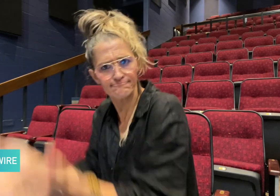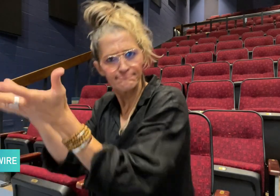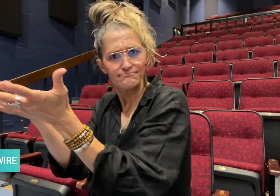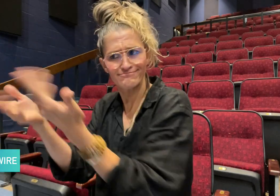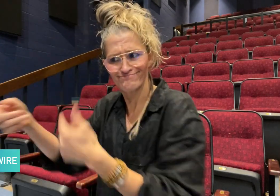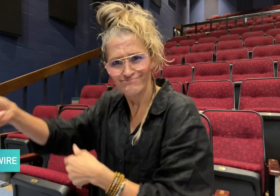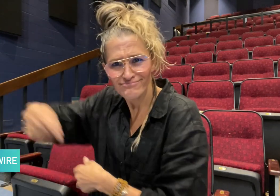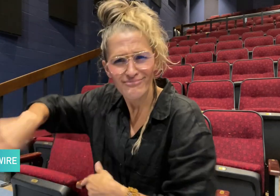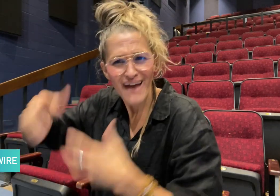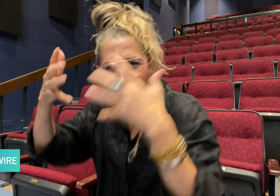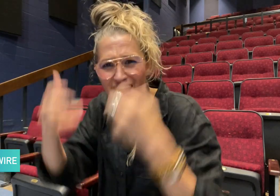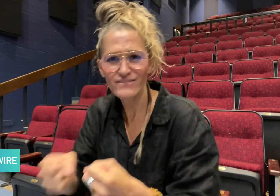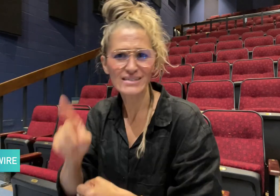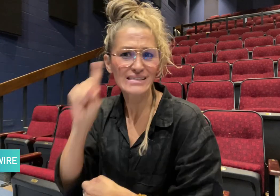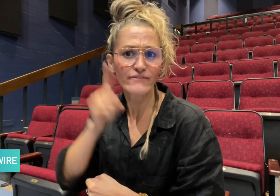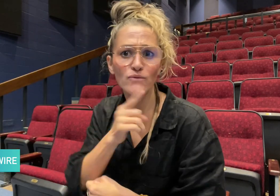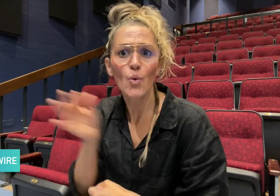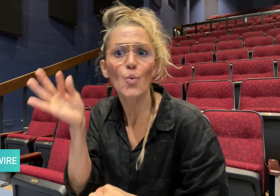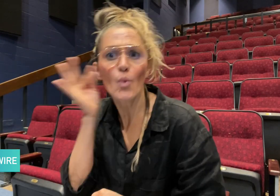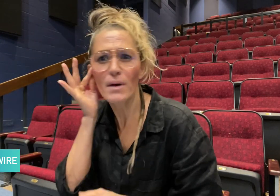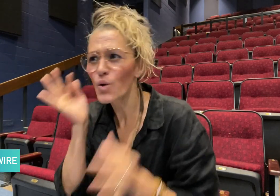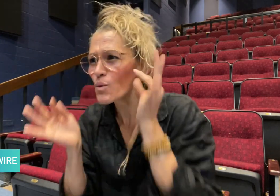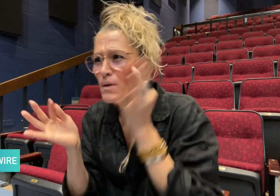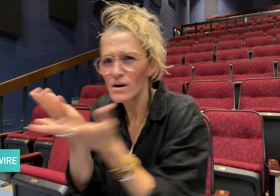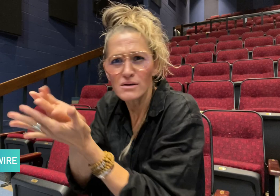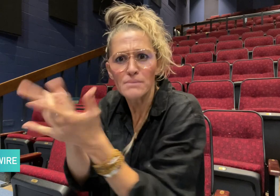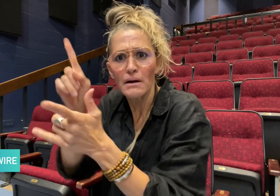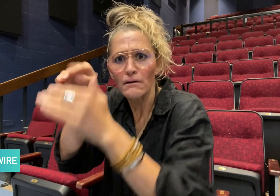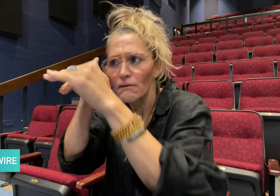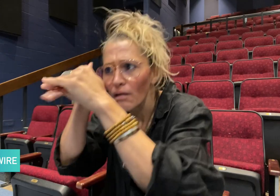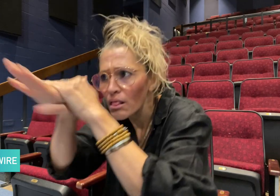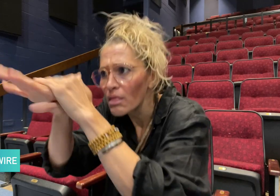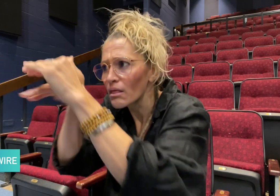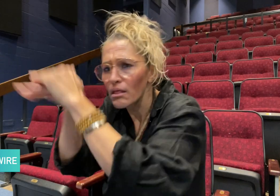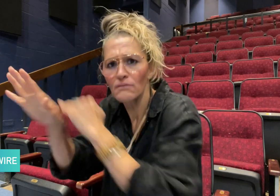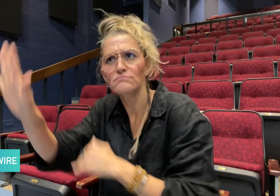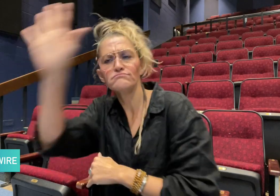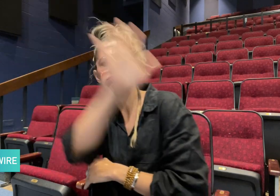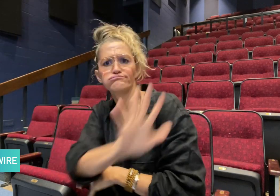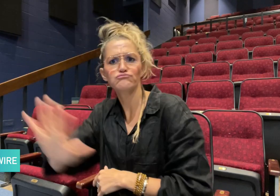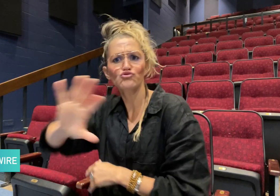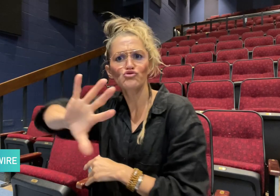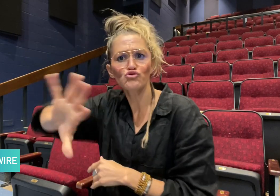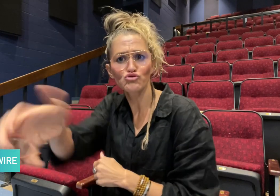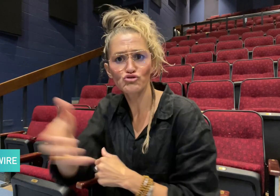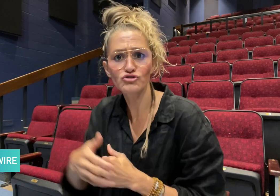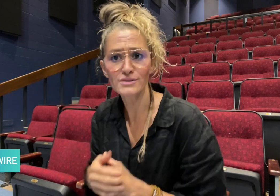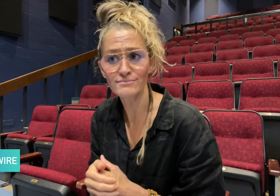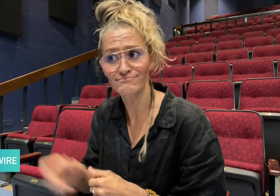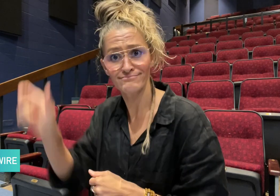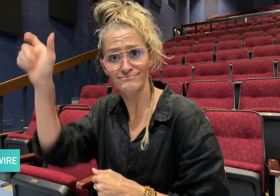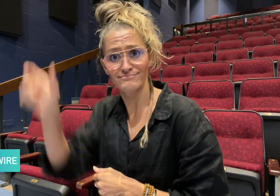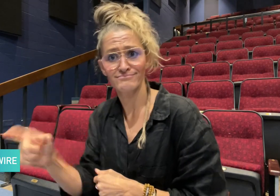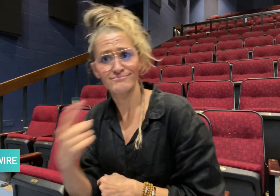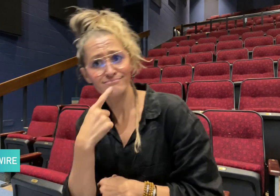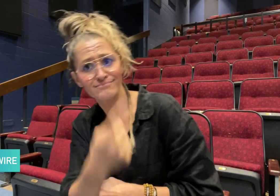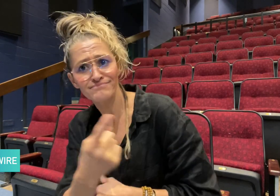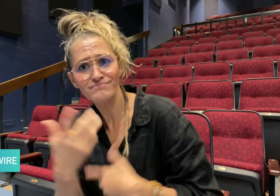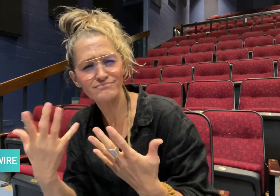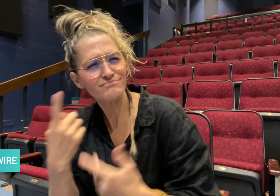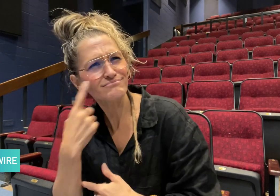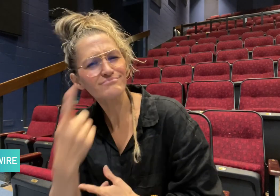Deaf women hidden everywhere in the nation.” She says